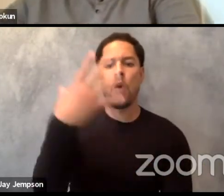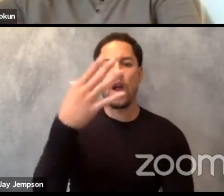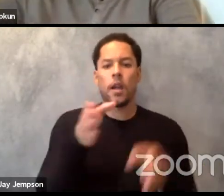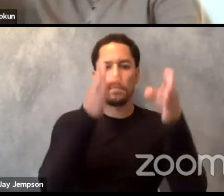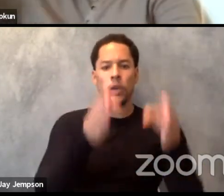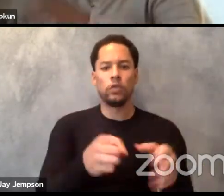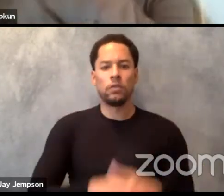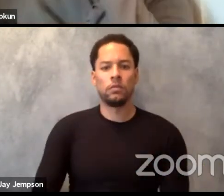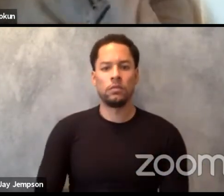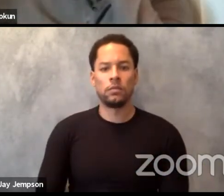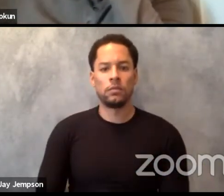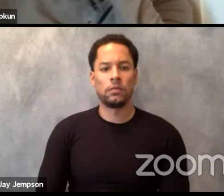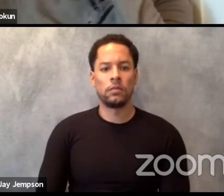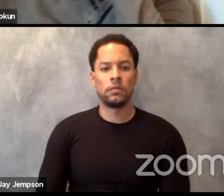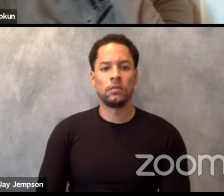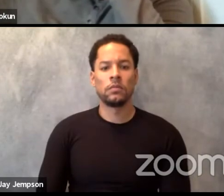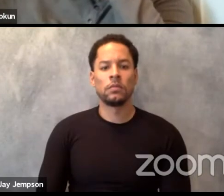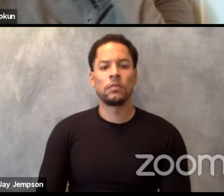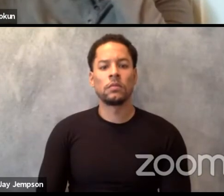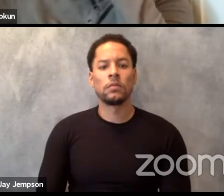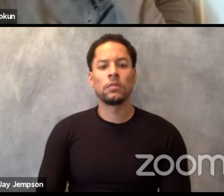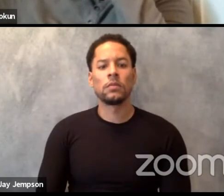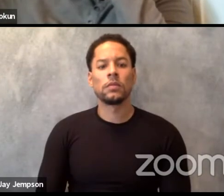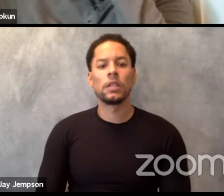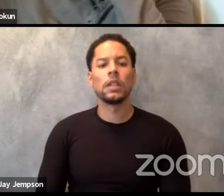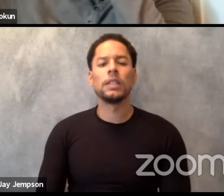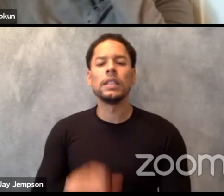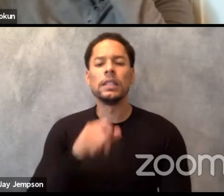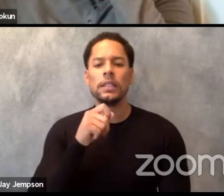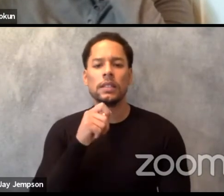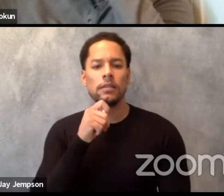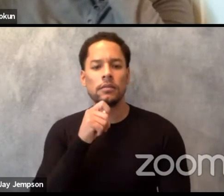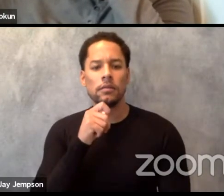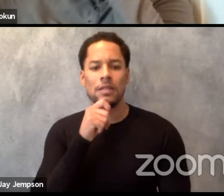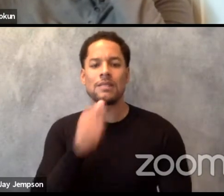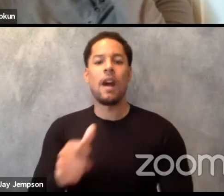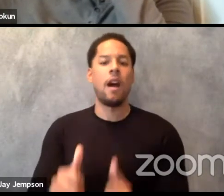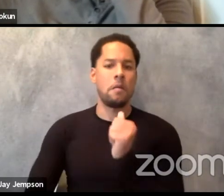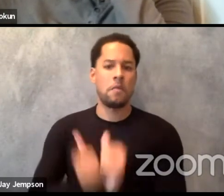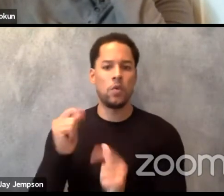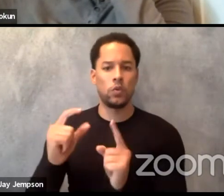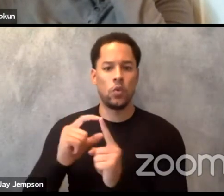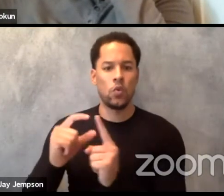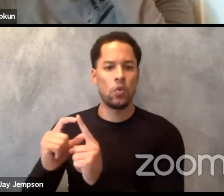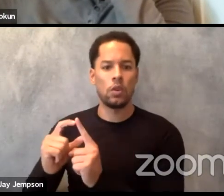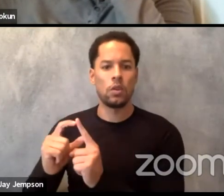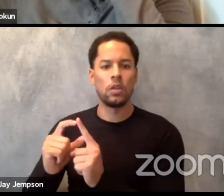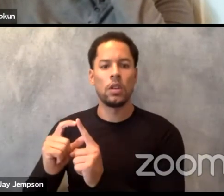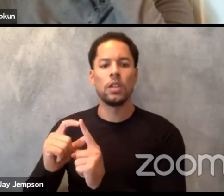and the least common word that was used was Muslim. So Muslim appeared only eight times